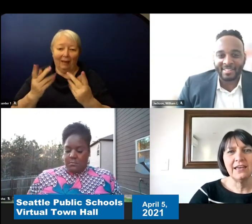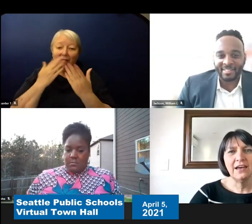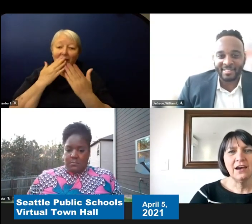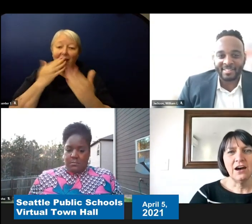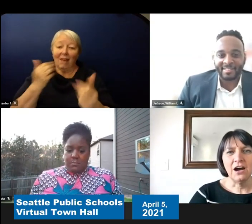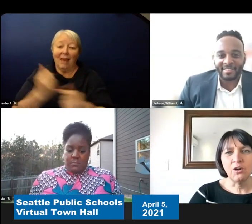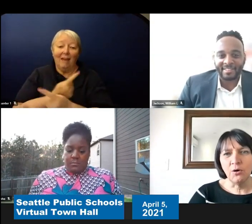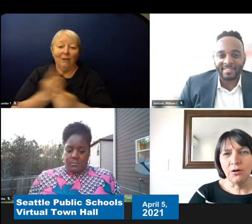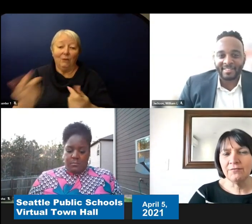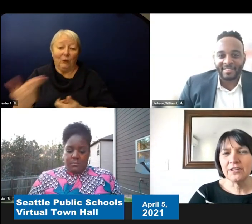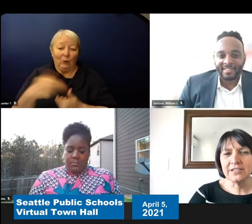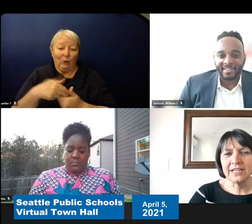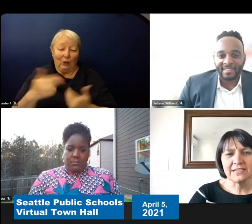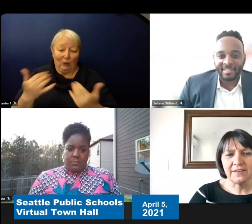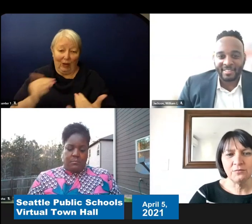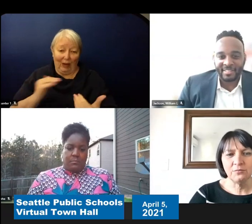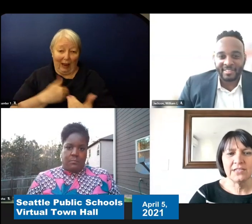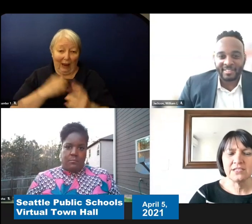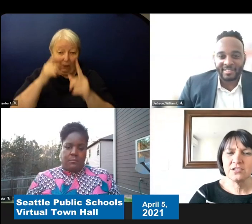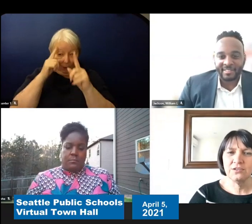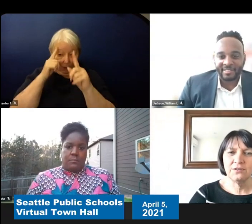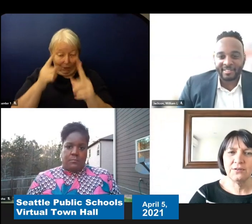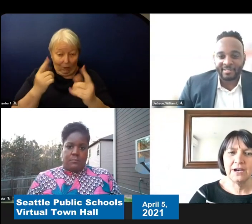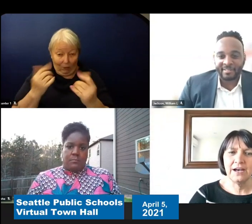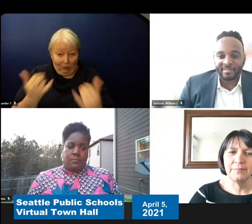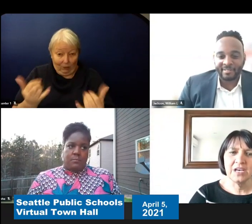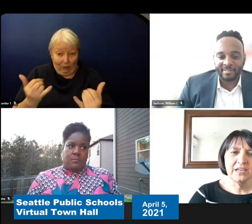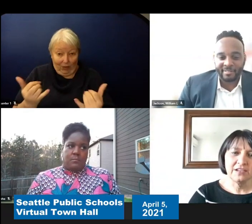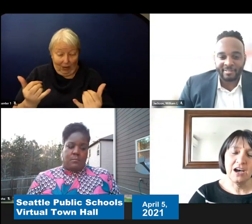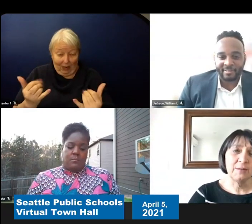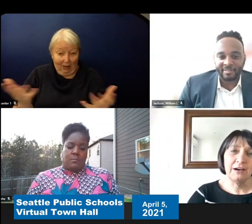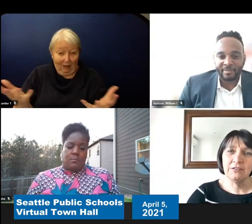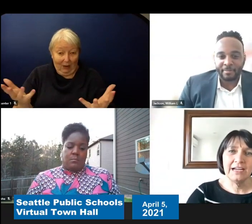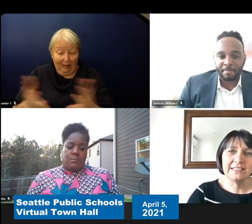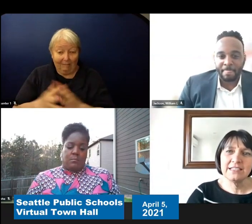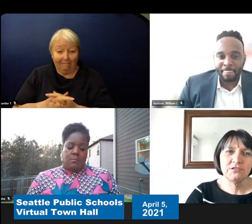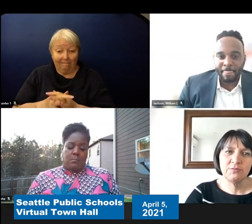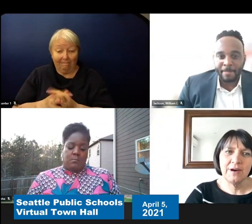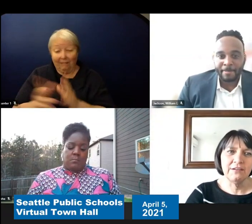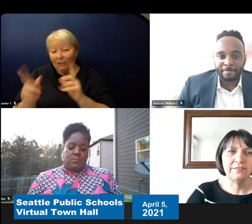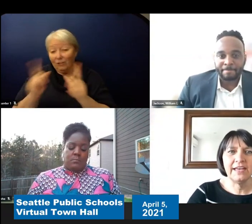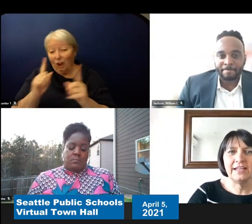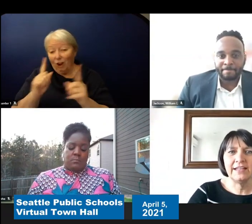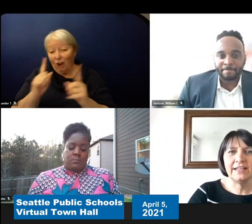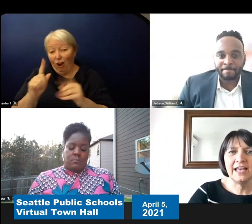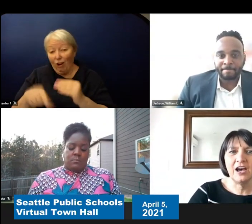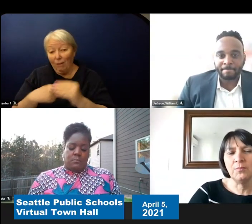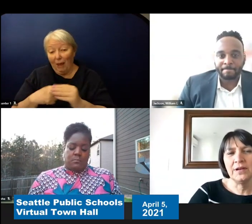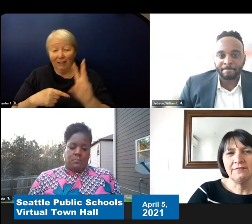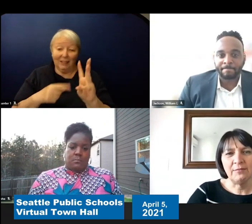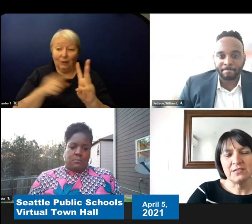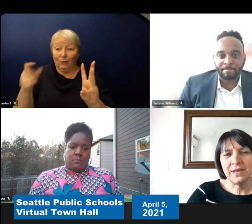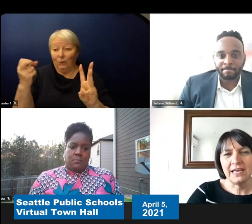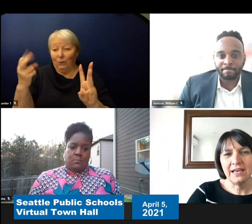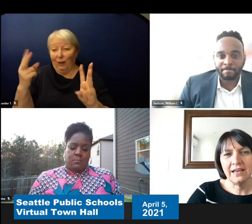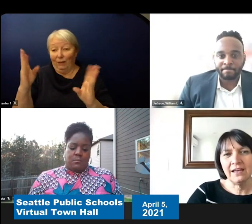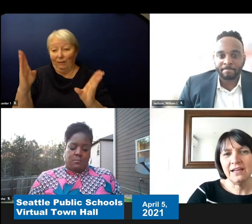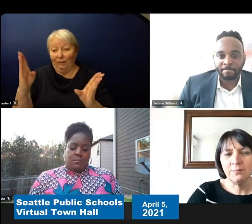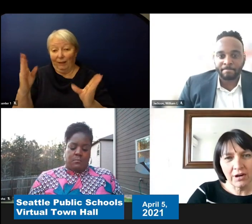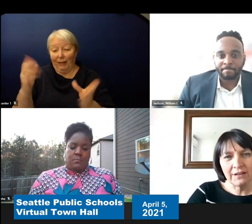Our goal for today's event was to talk about grades 6-12 and help families make a more informed